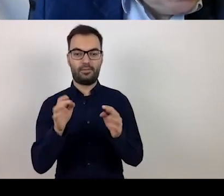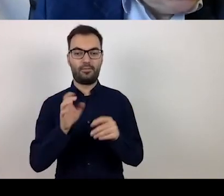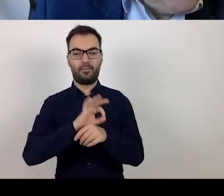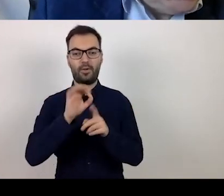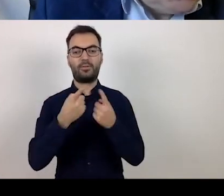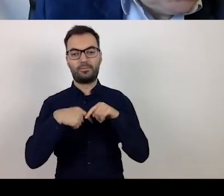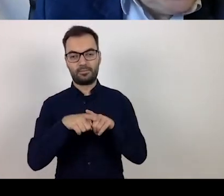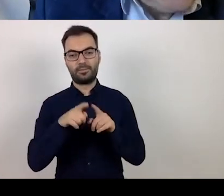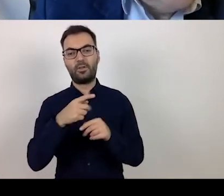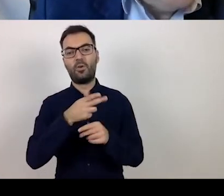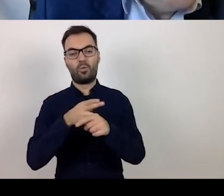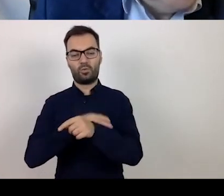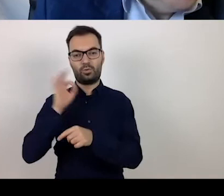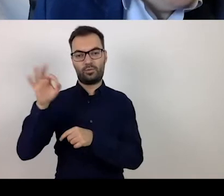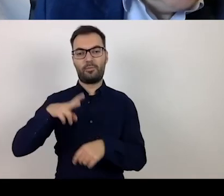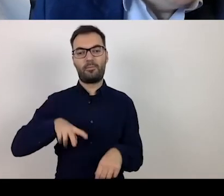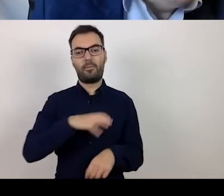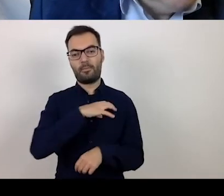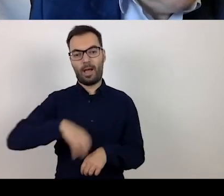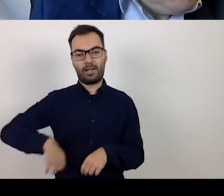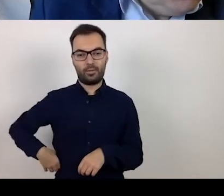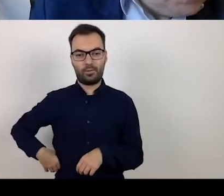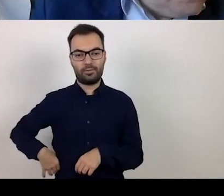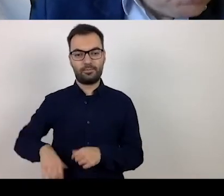by the Marshal's Office of the Voivodeship.